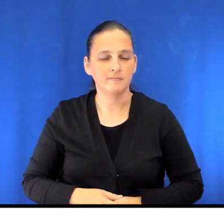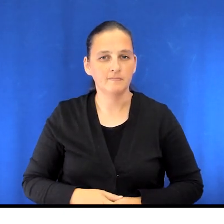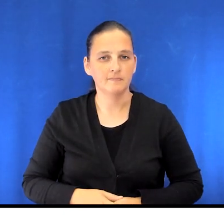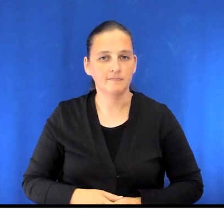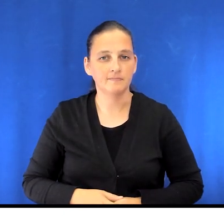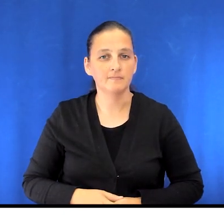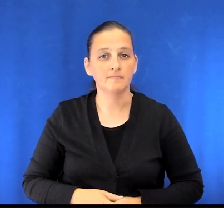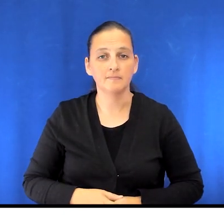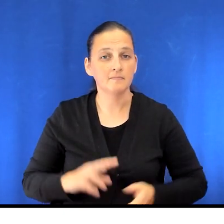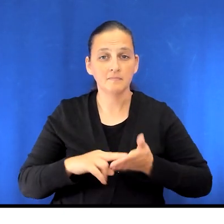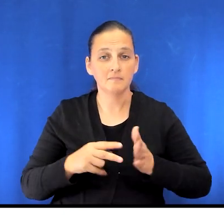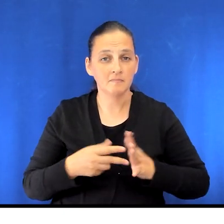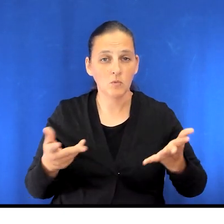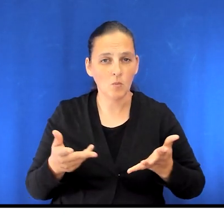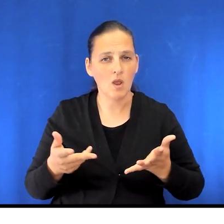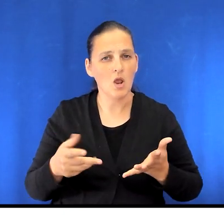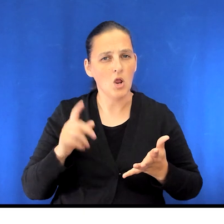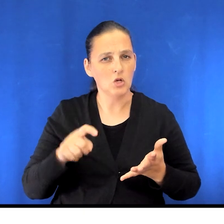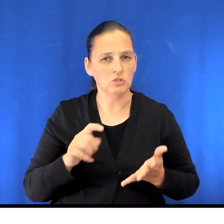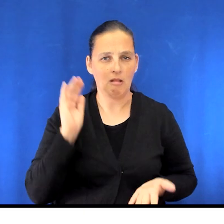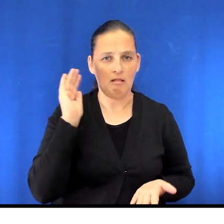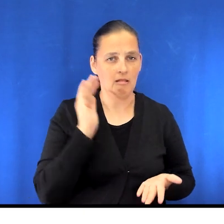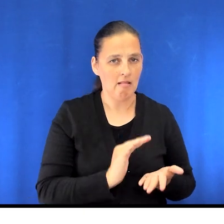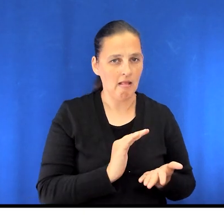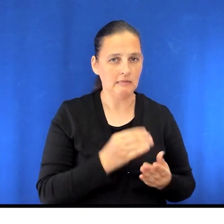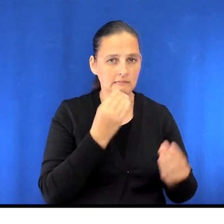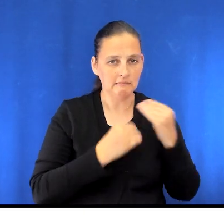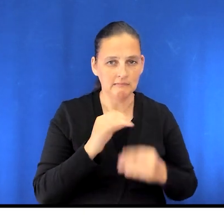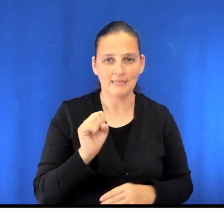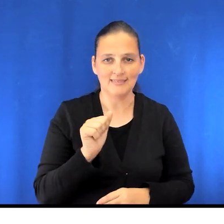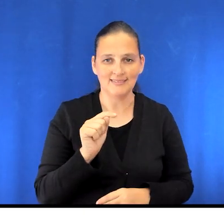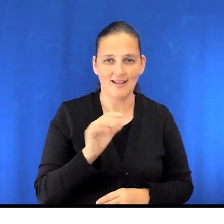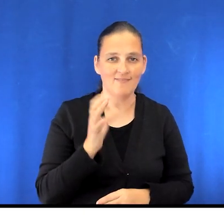This includes changes such as decreasing your intake of saturated fat and sodium.